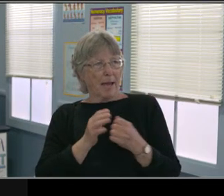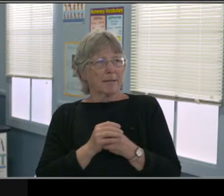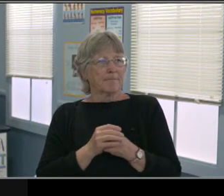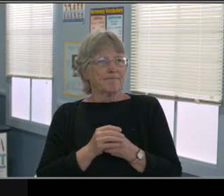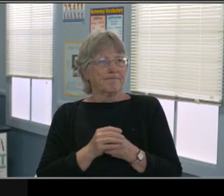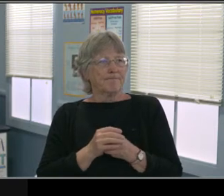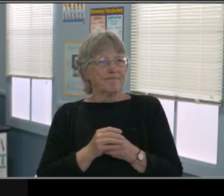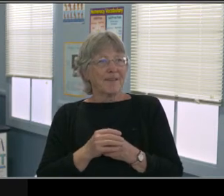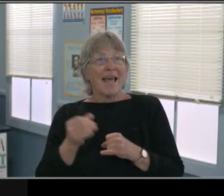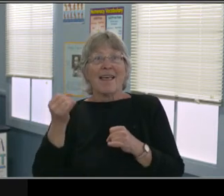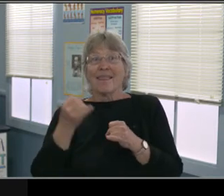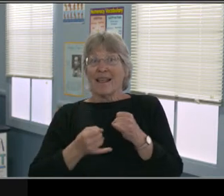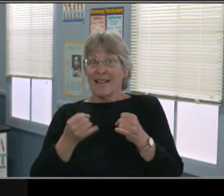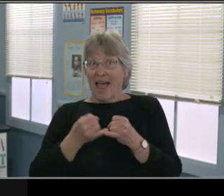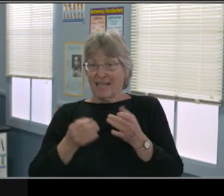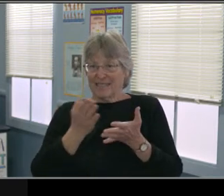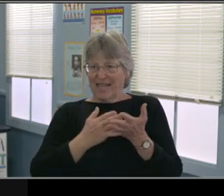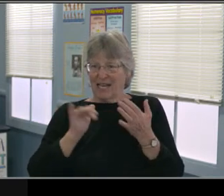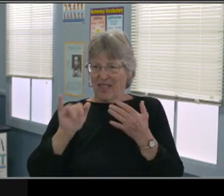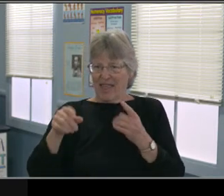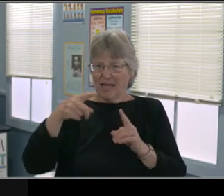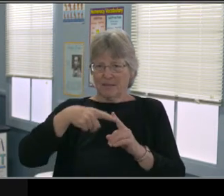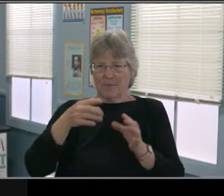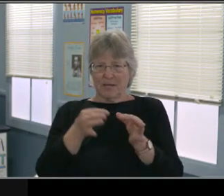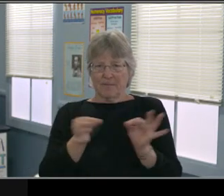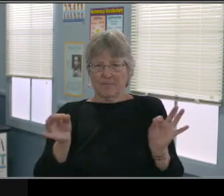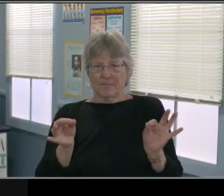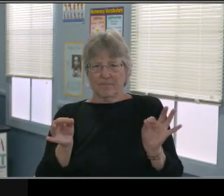And that's usually in a letter, whether it's via email